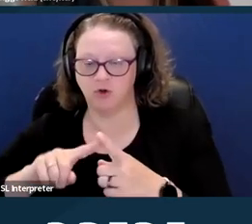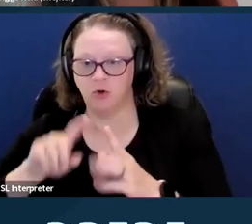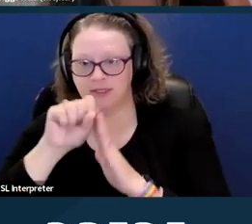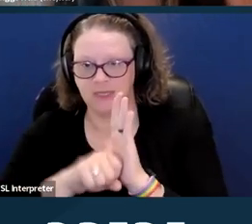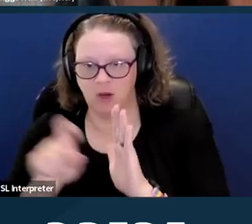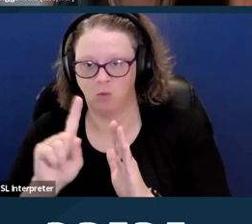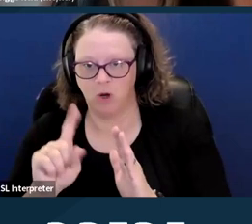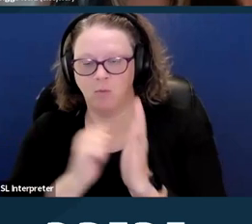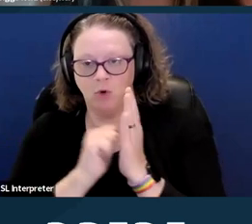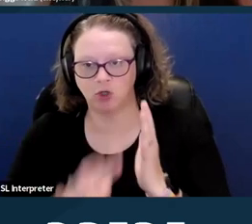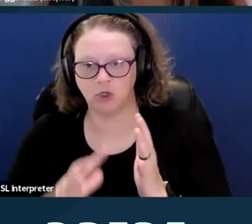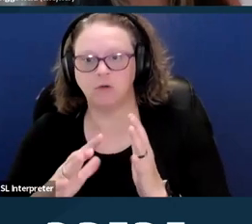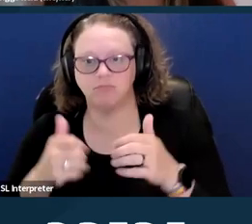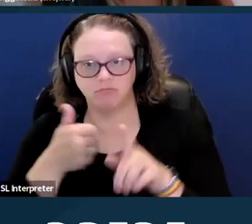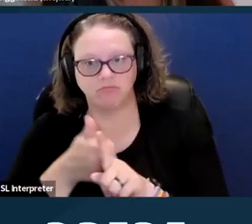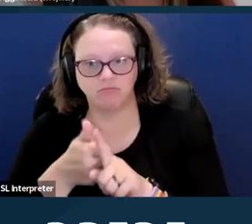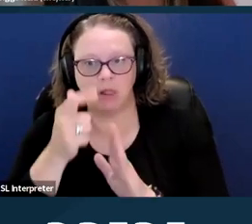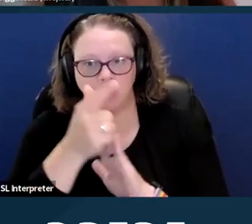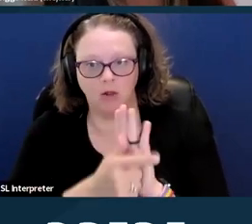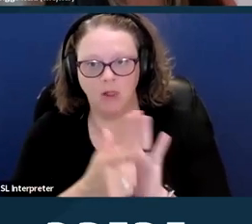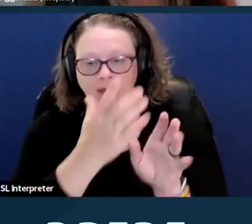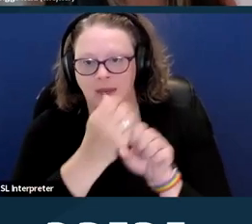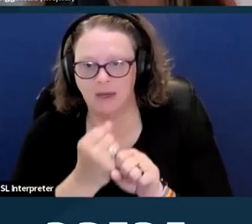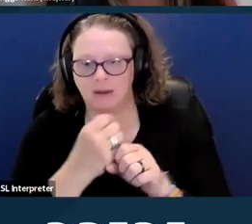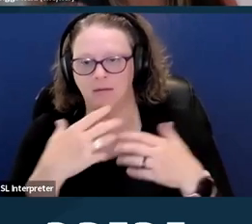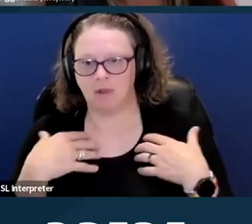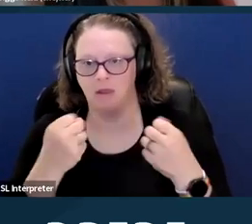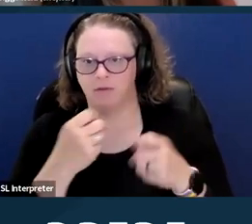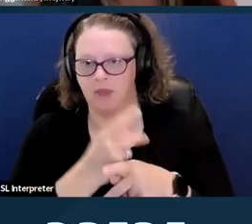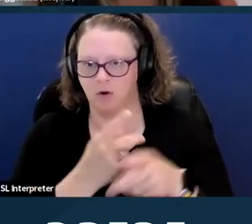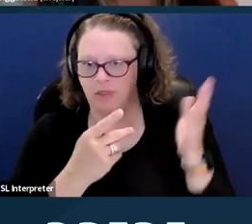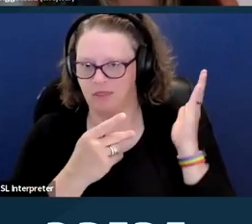and getting that healthcare from a state where the abortion would be illegal.